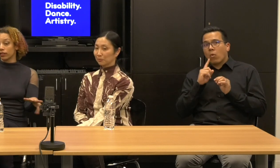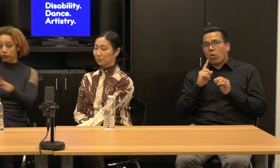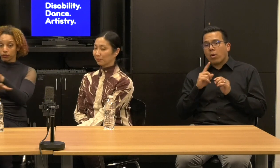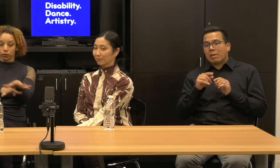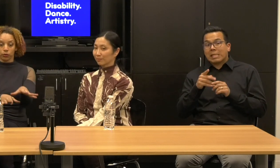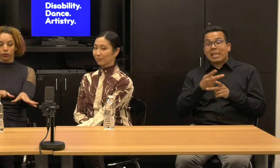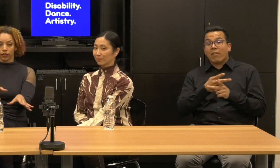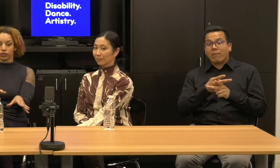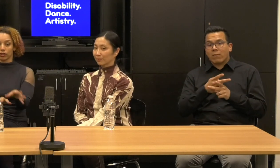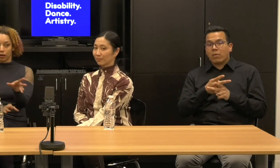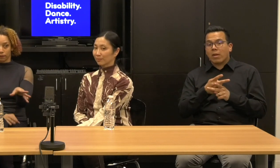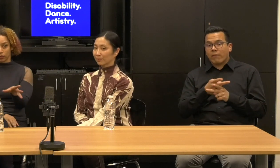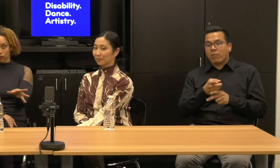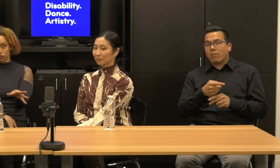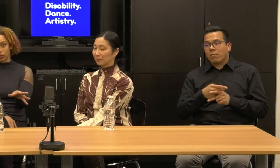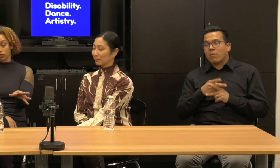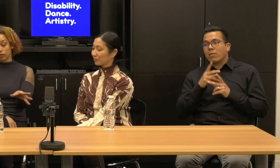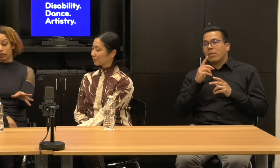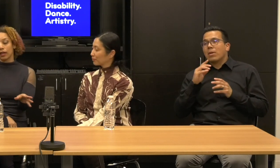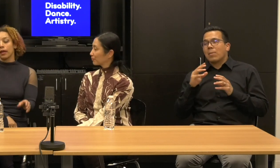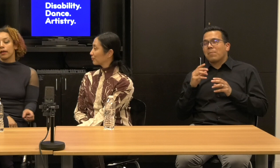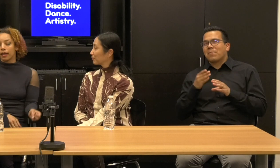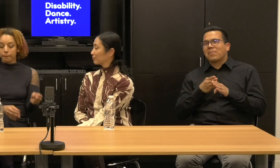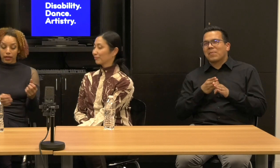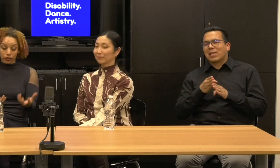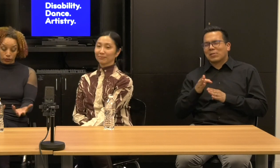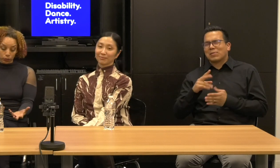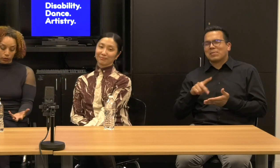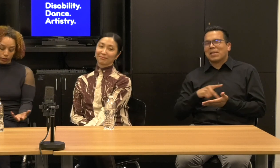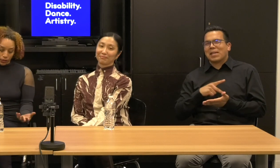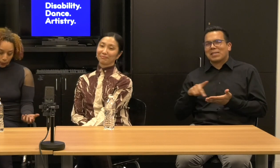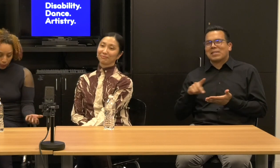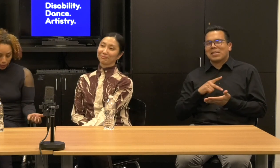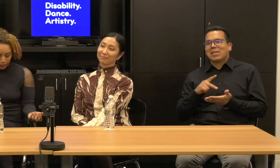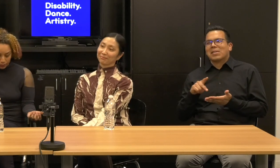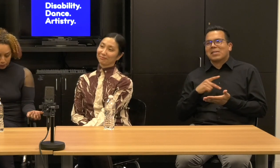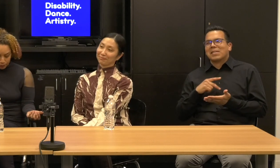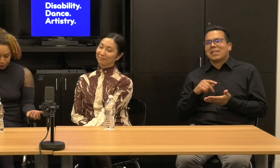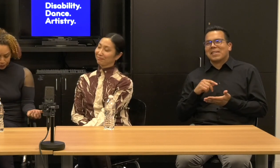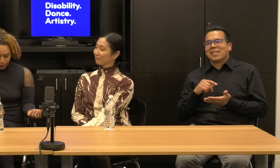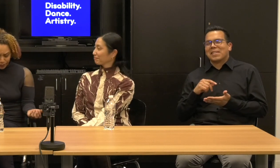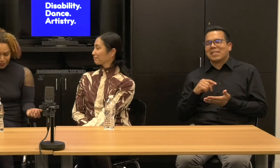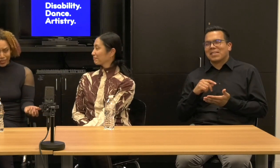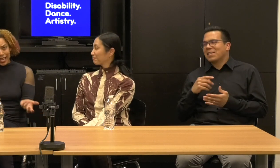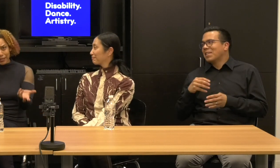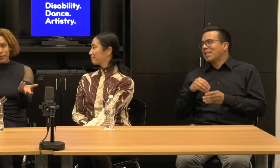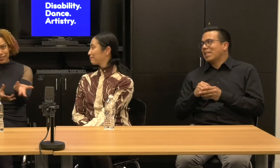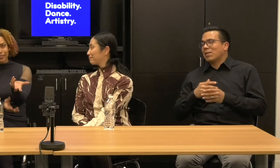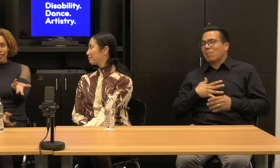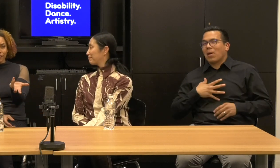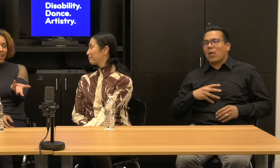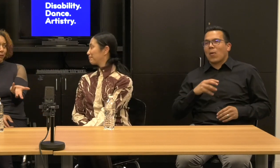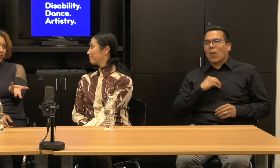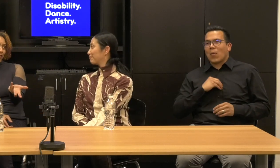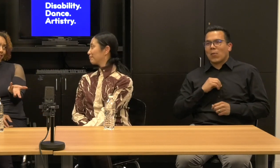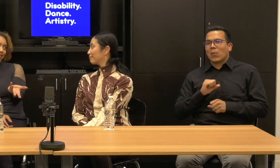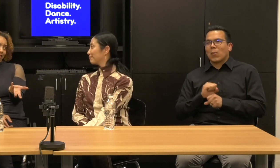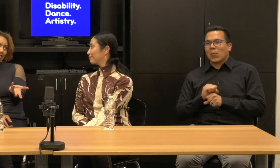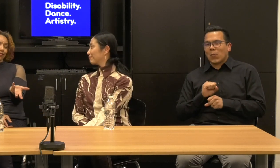Those are all things that are up for negotiation in my own work and we're still looking for language, right?